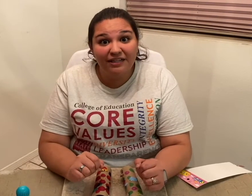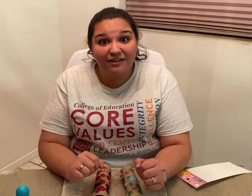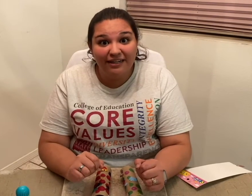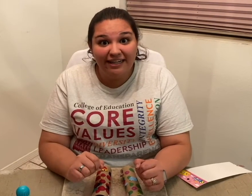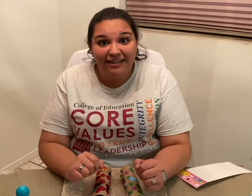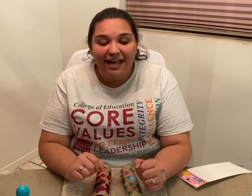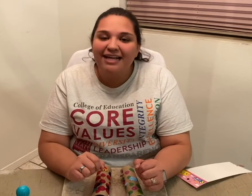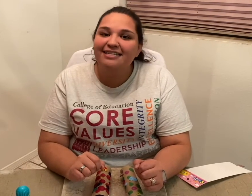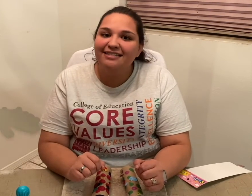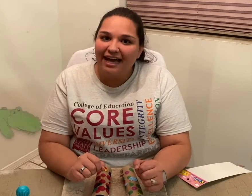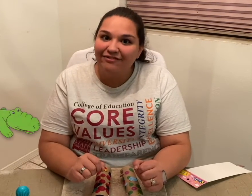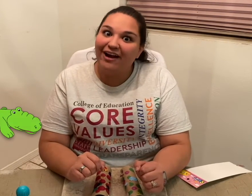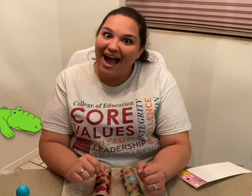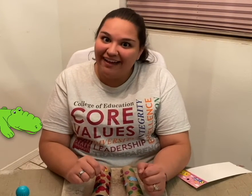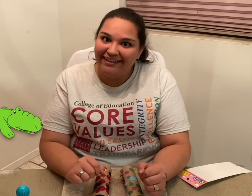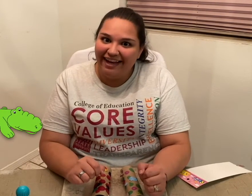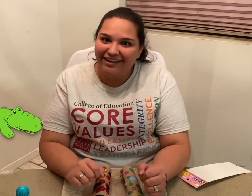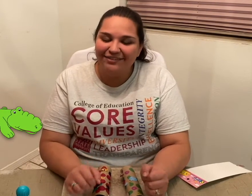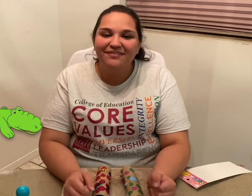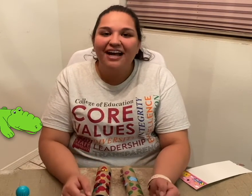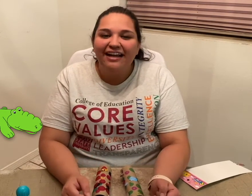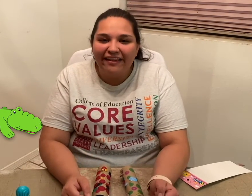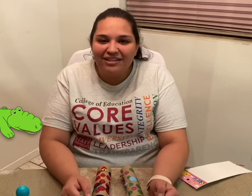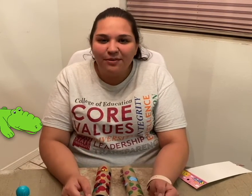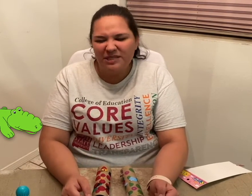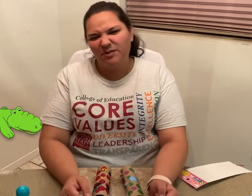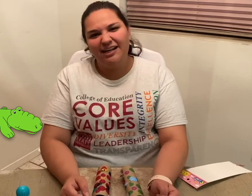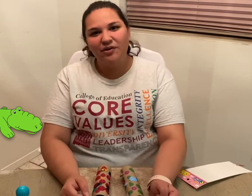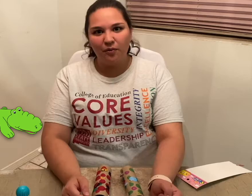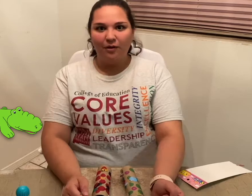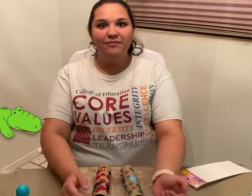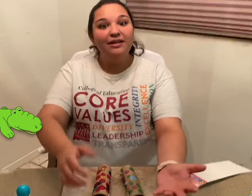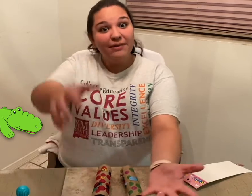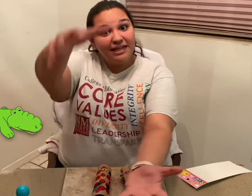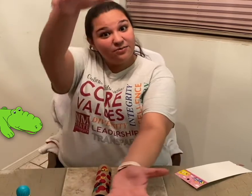learning is the sign for "alligator". Now, this one's pretty cool because we're